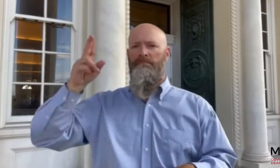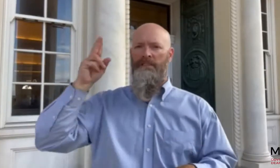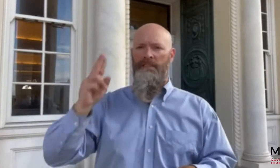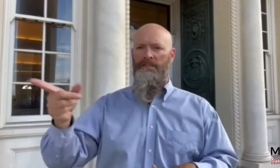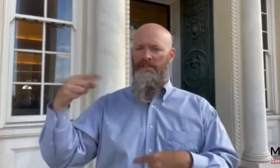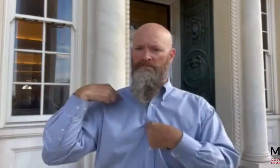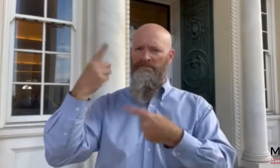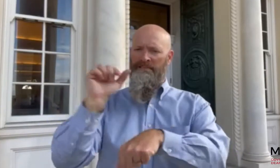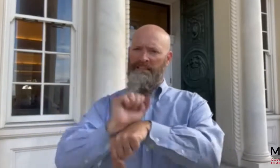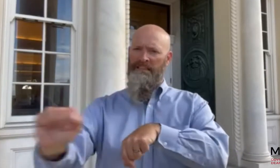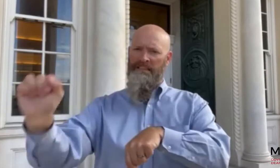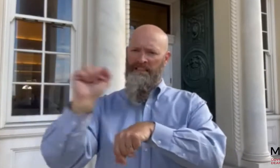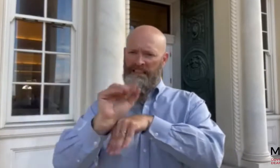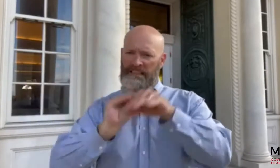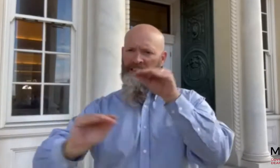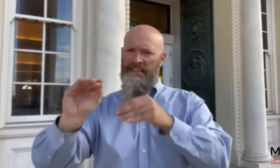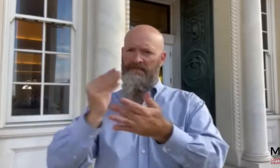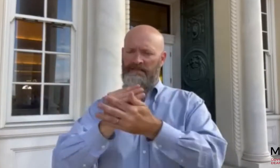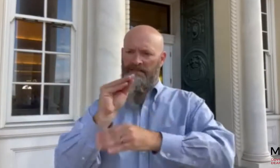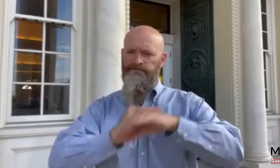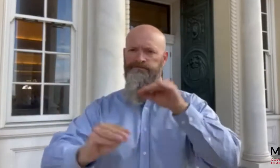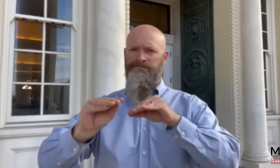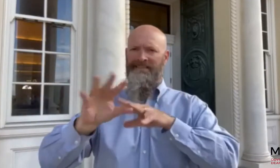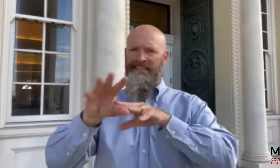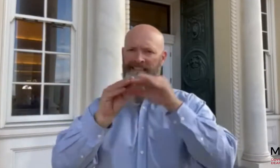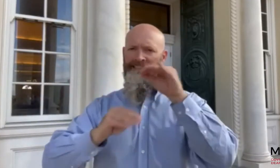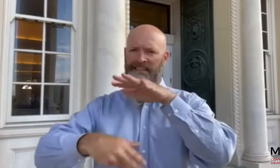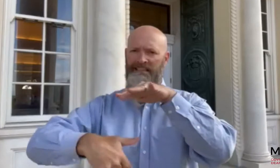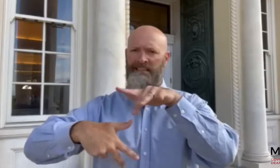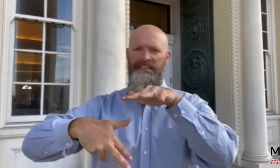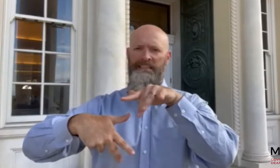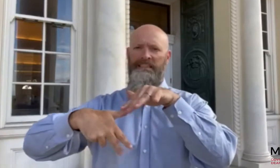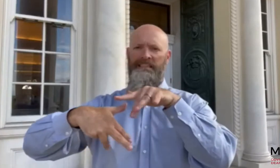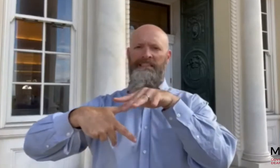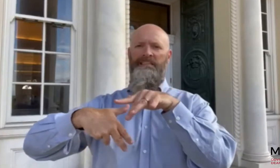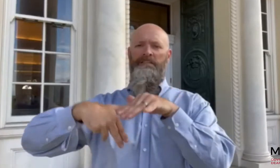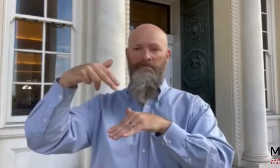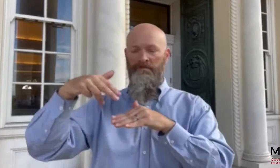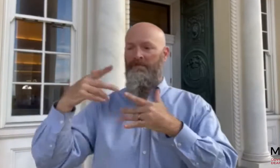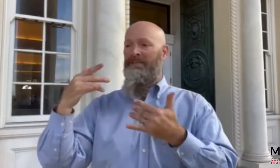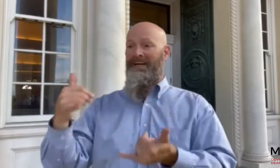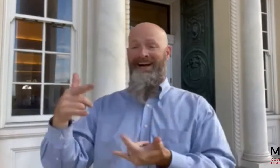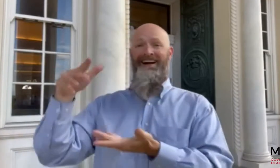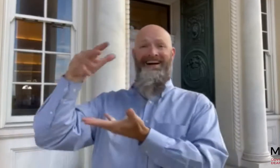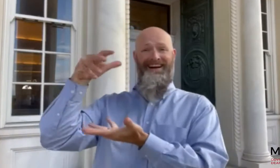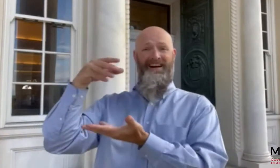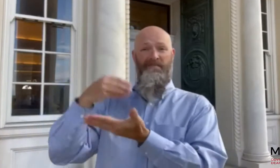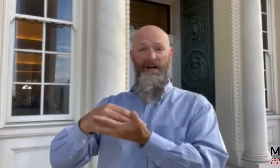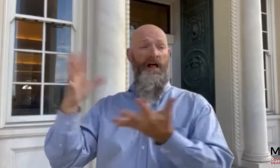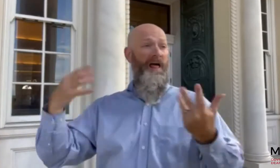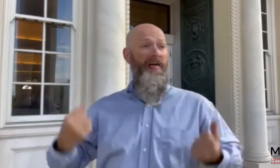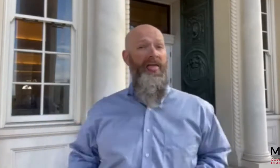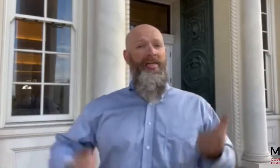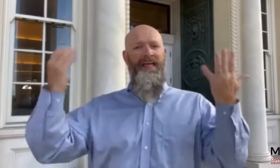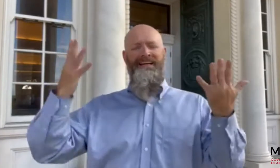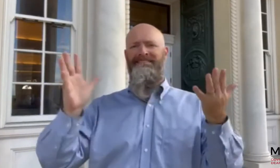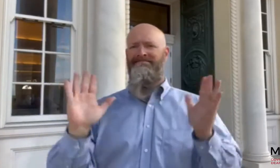It is truly historical, figuring out ways to manage our budget wisely We will not spend all this surplus all at once